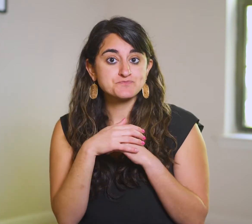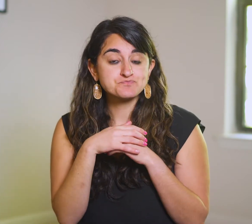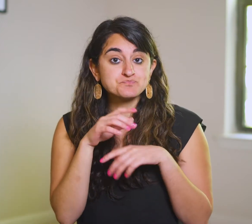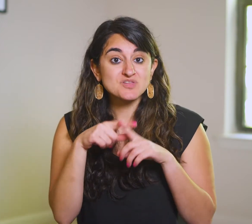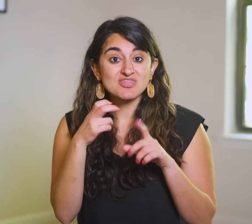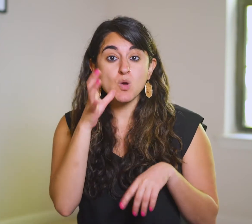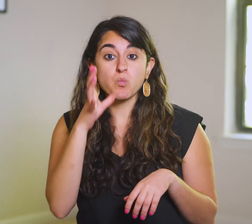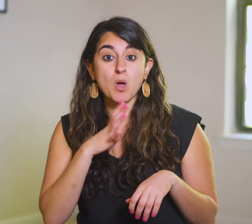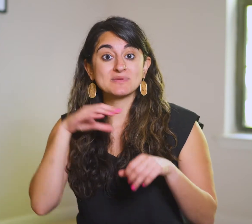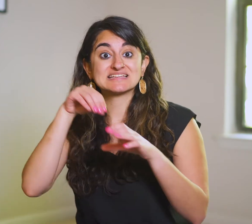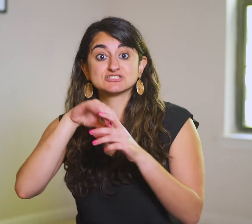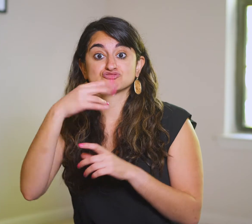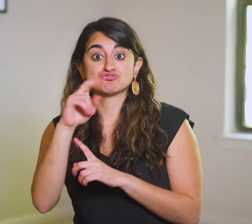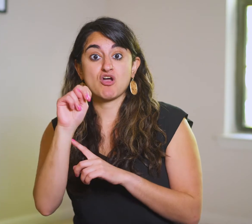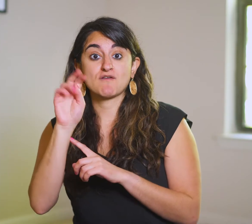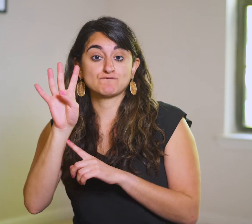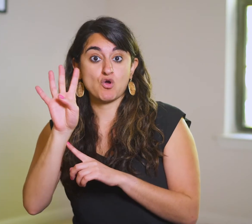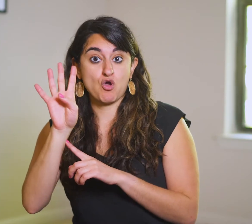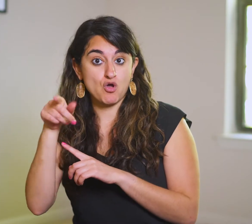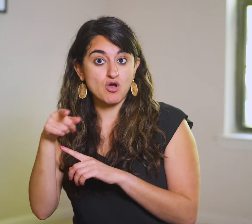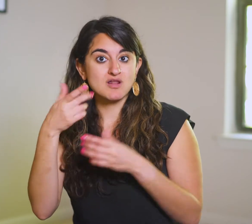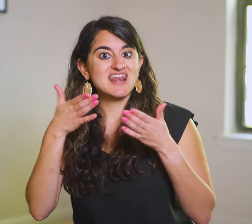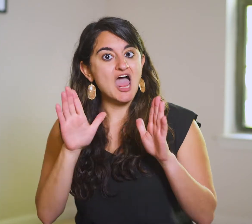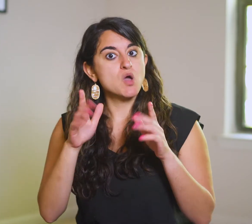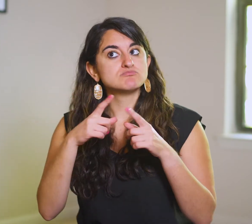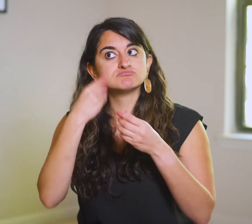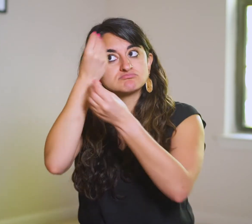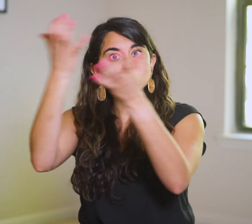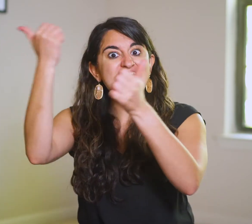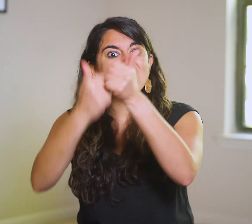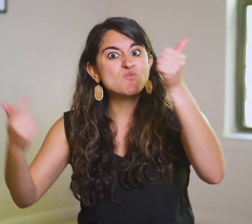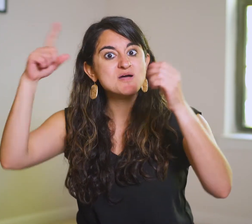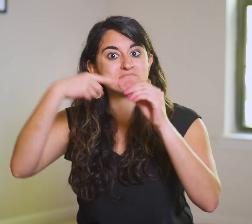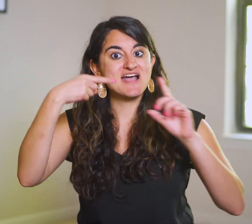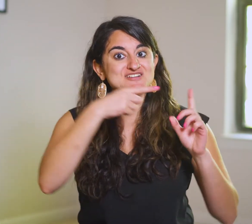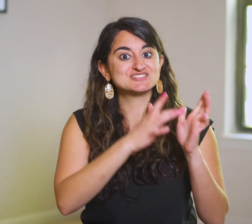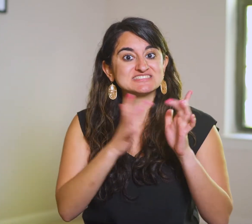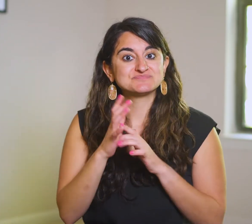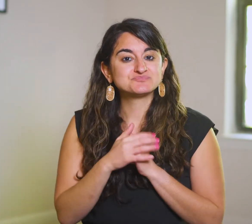but the woman in John 4 was allowed to tell everyone about Him.